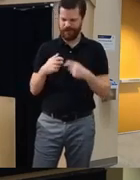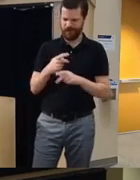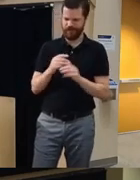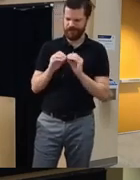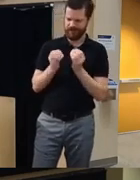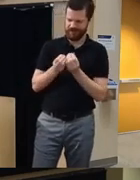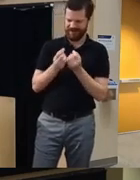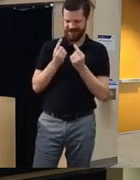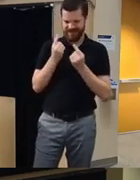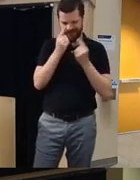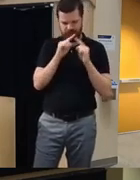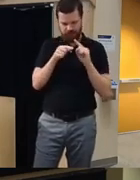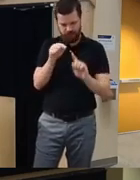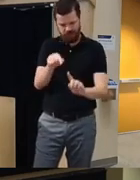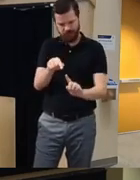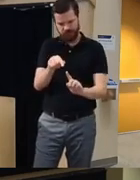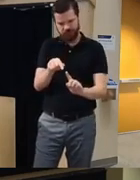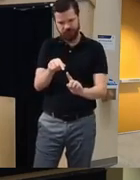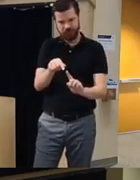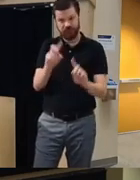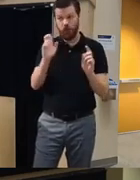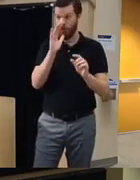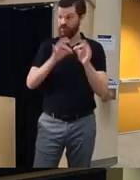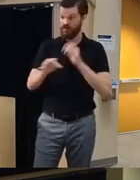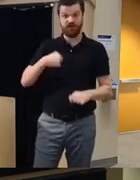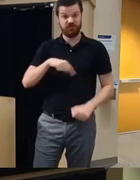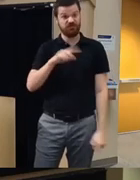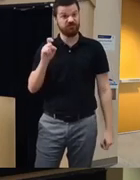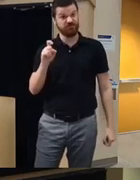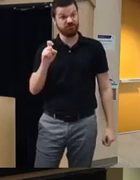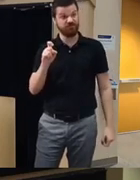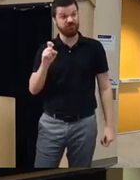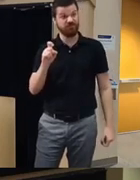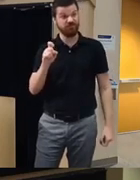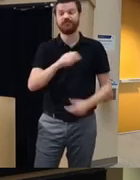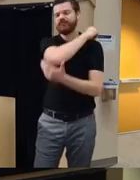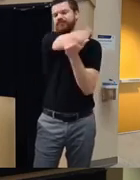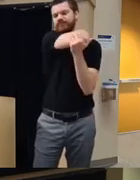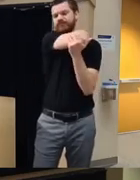about this in is it going to replace us is the I think no that's again that that's an outstanding